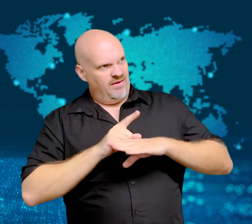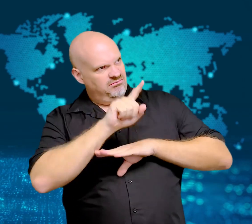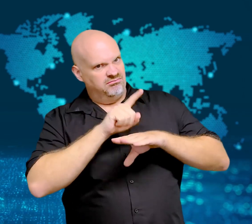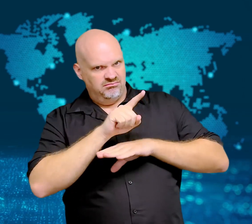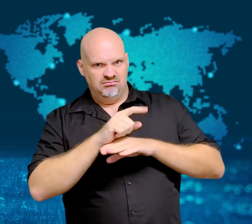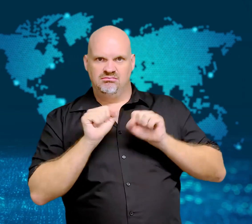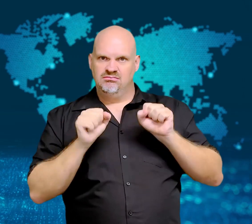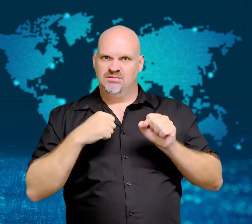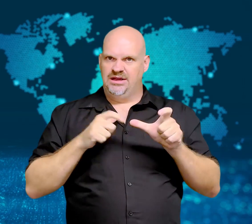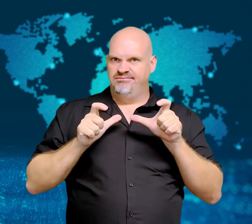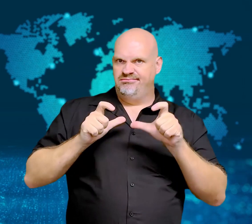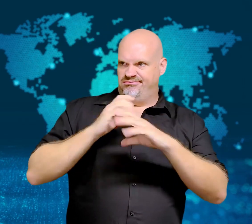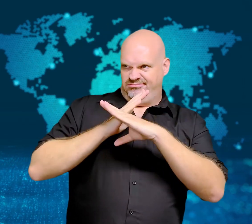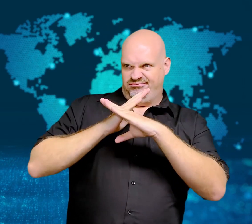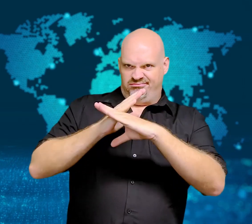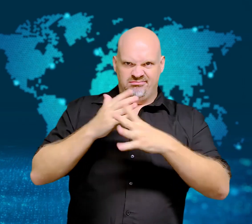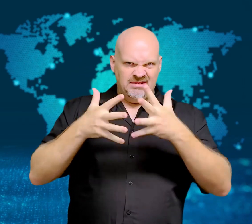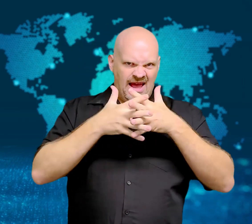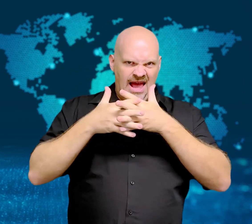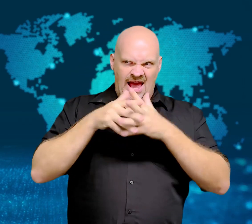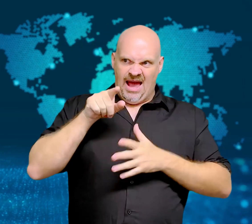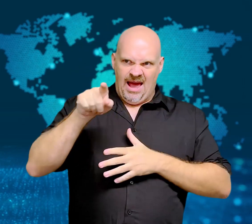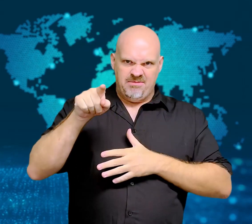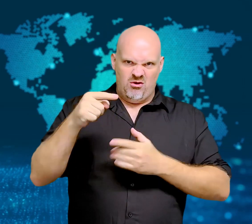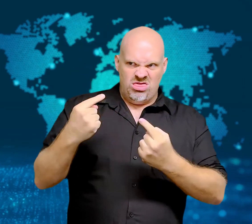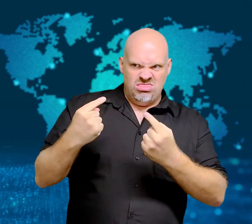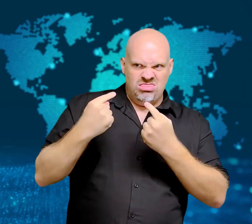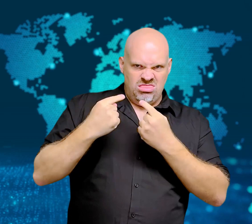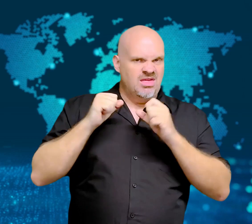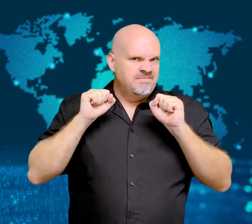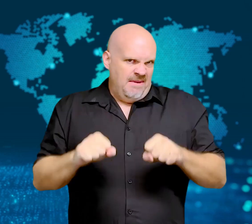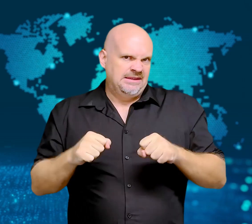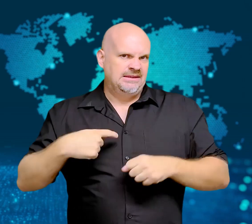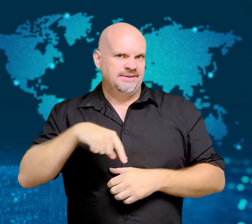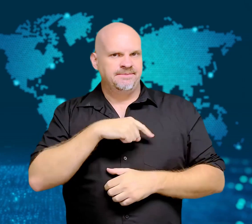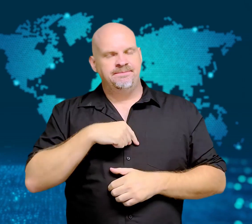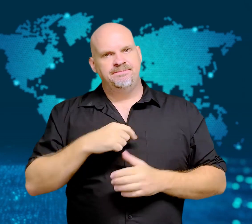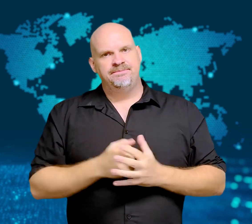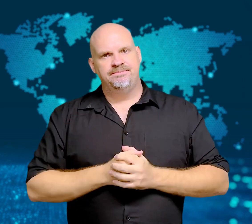He said that he needs them to counter what he perceives as US hostility.